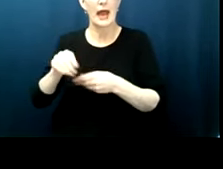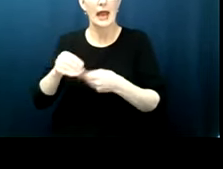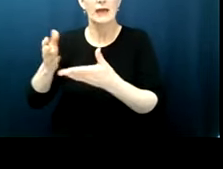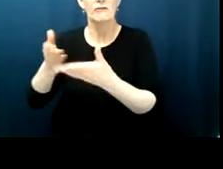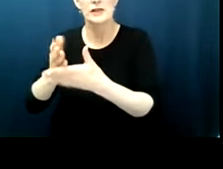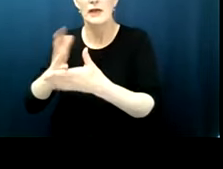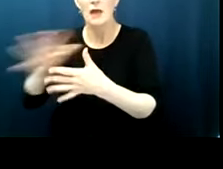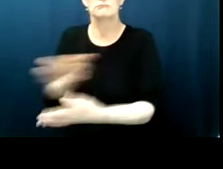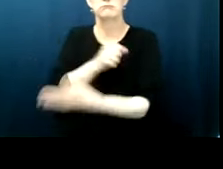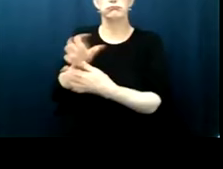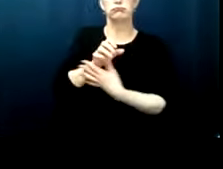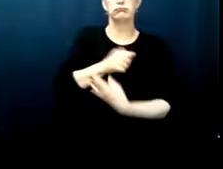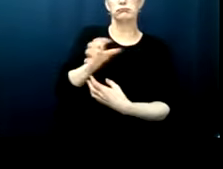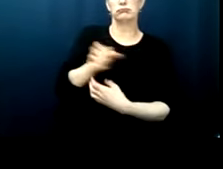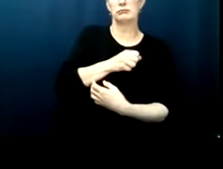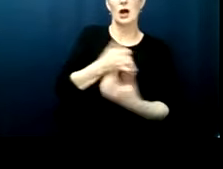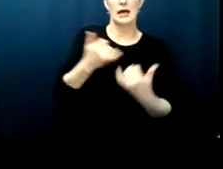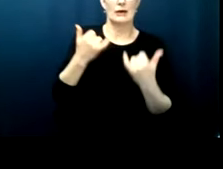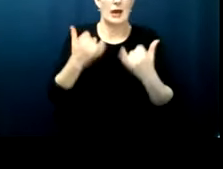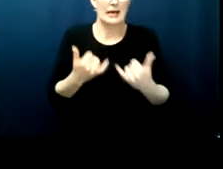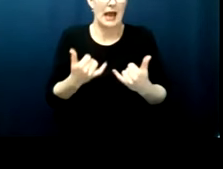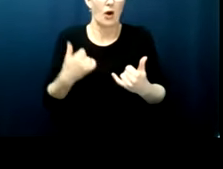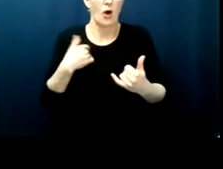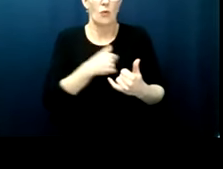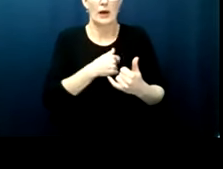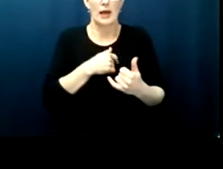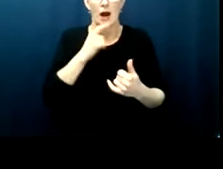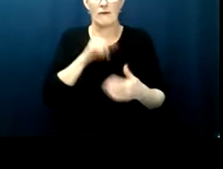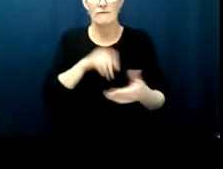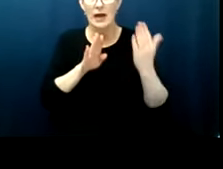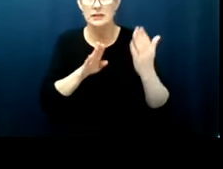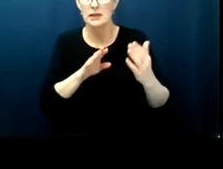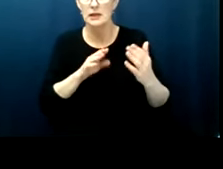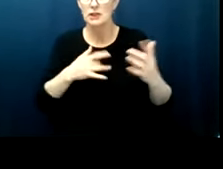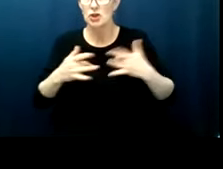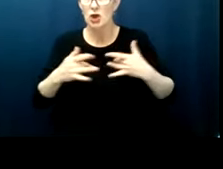of voting rights there may be and there hopefully will be moments of expansion of voting rights in